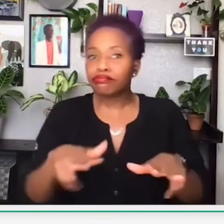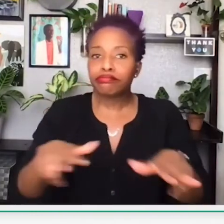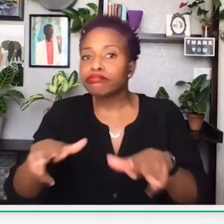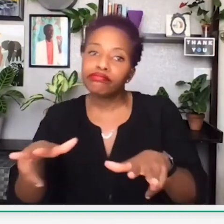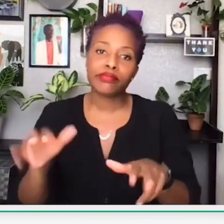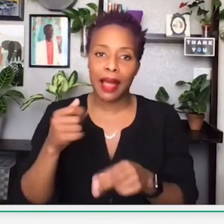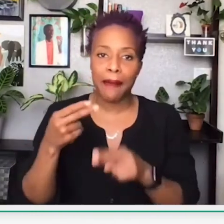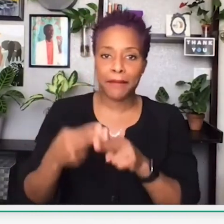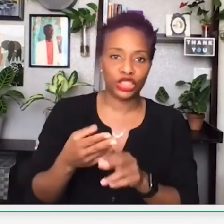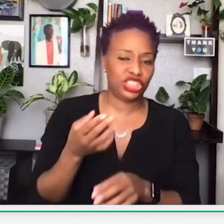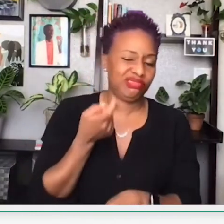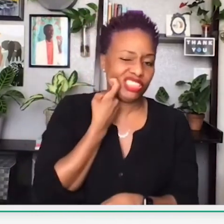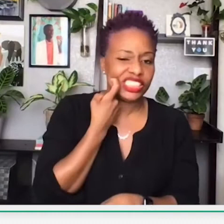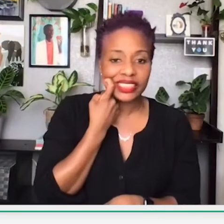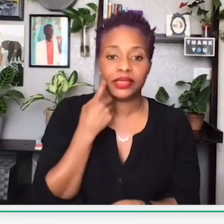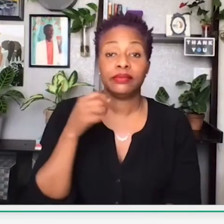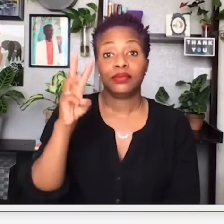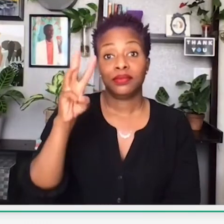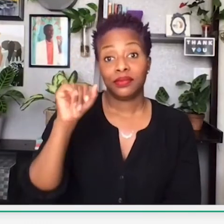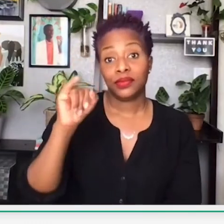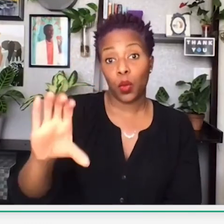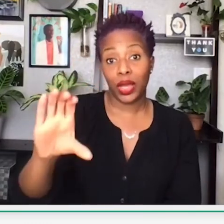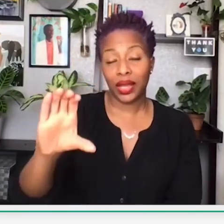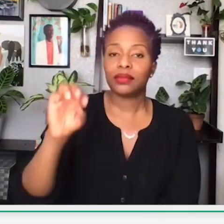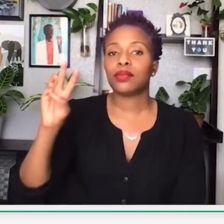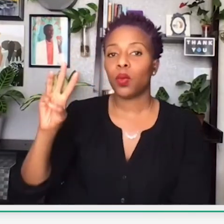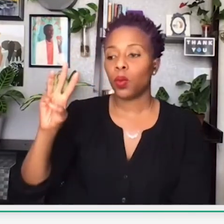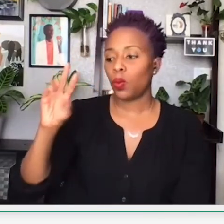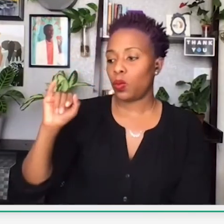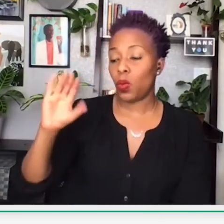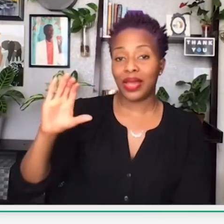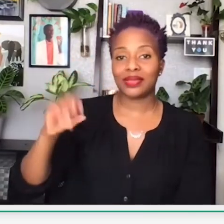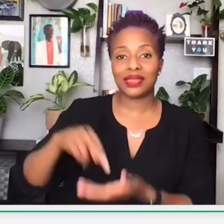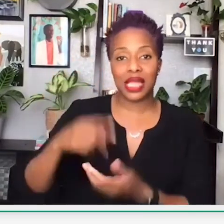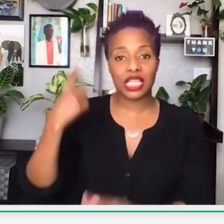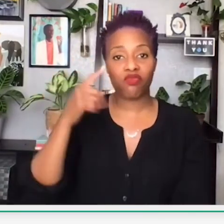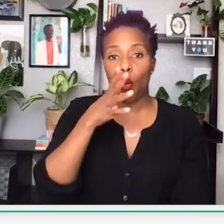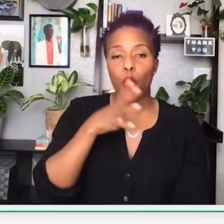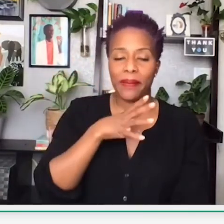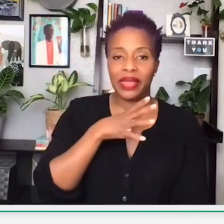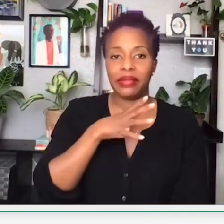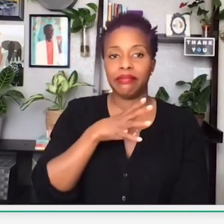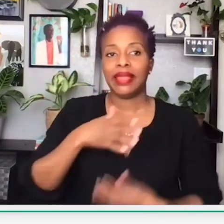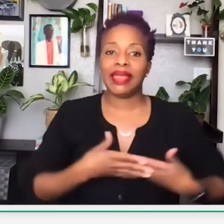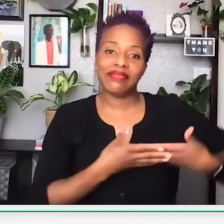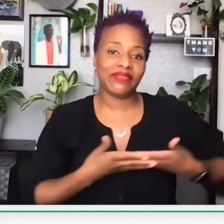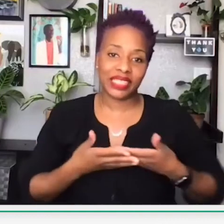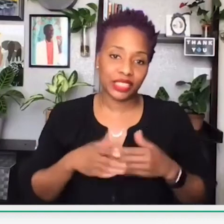They would provide free breakfast, and police patrol, and just recently WIC. WIC is